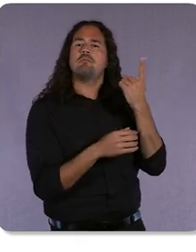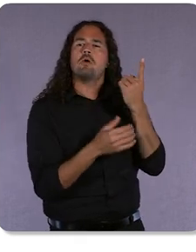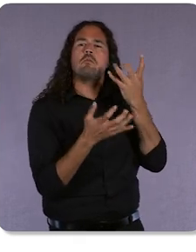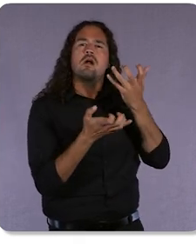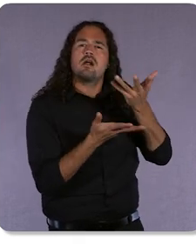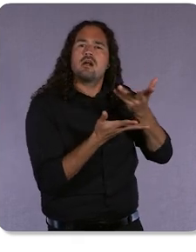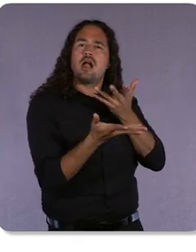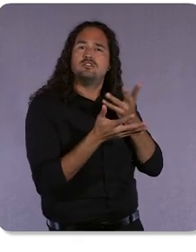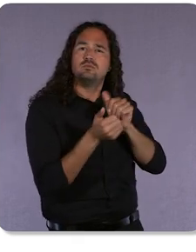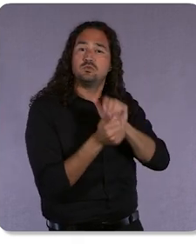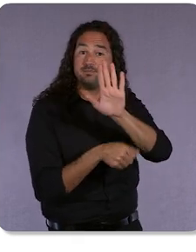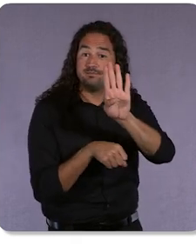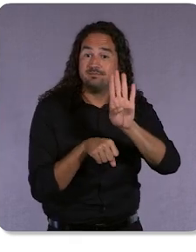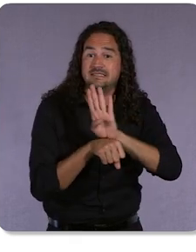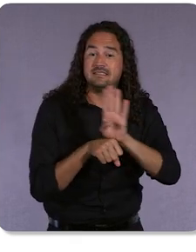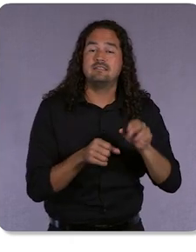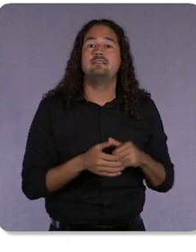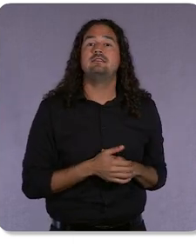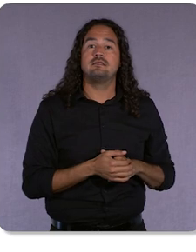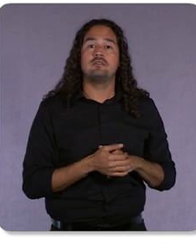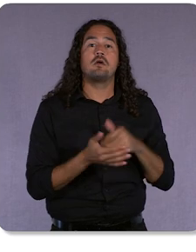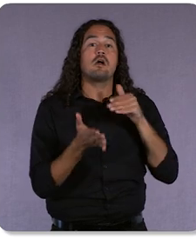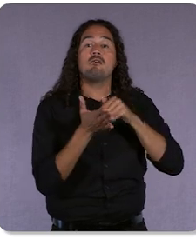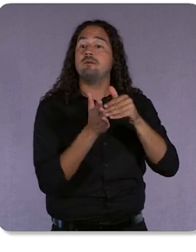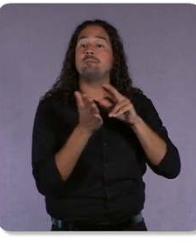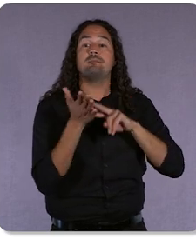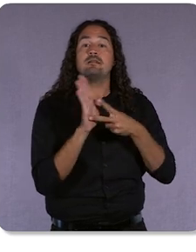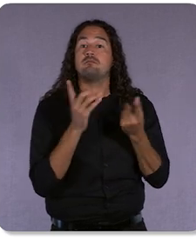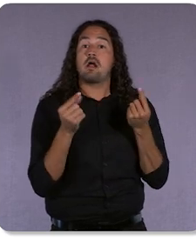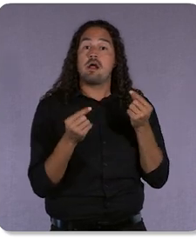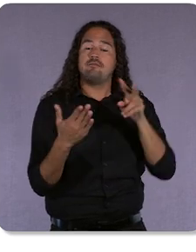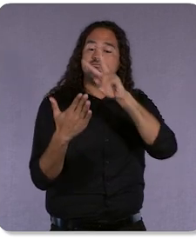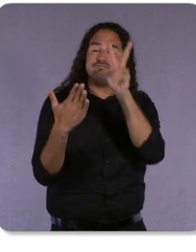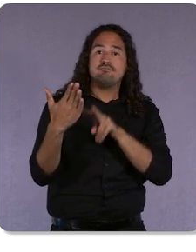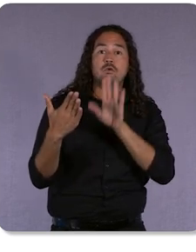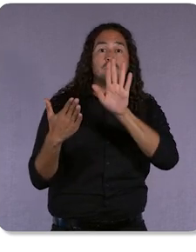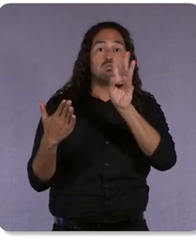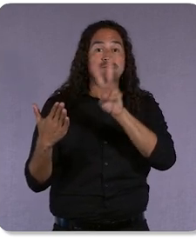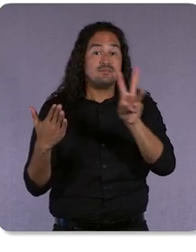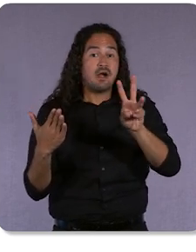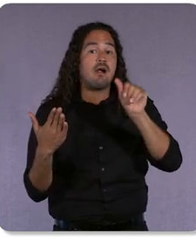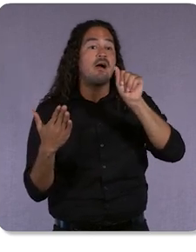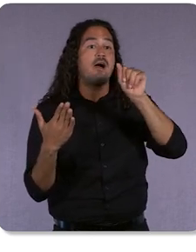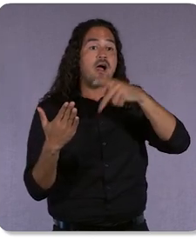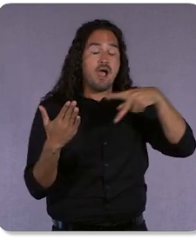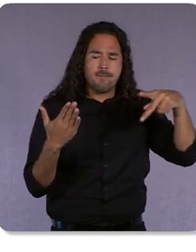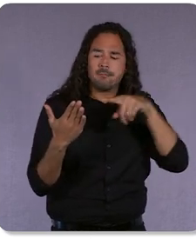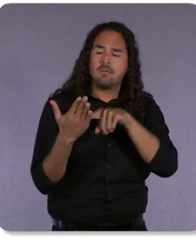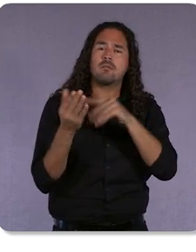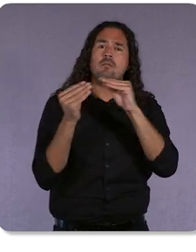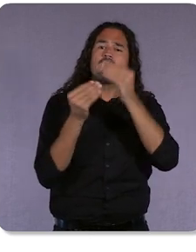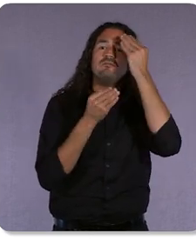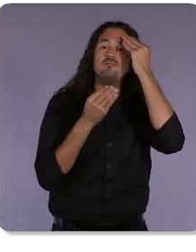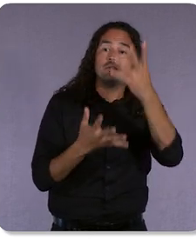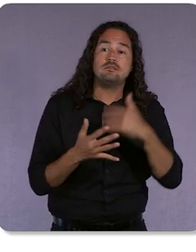Oftentimes, this means visiting your website or app to learn more. Other times, someone might want to have a question answered